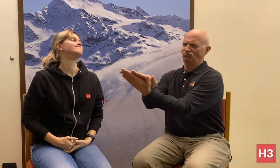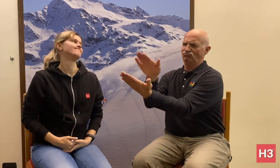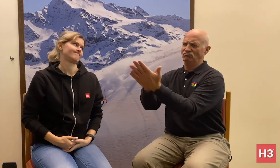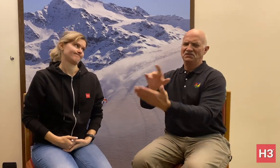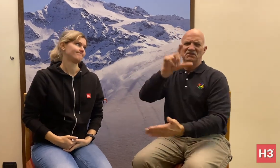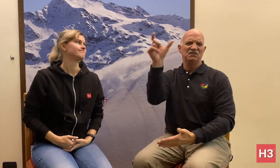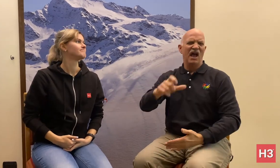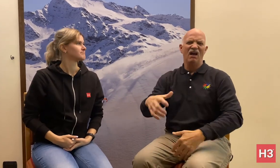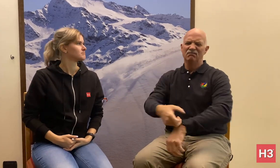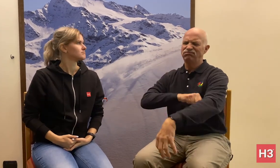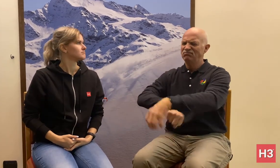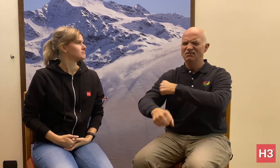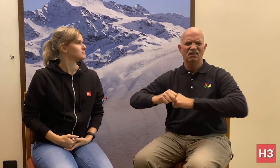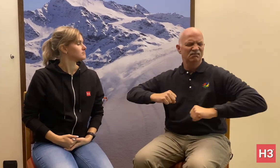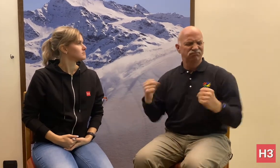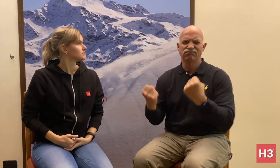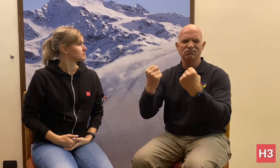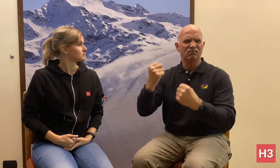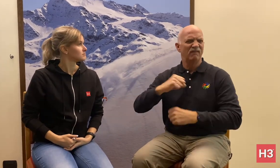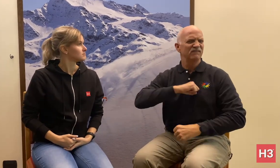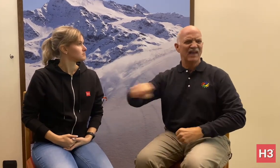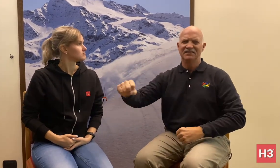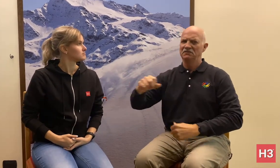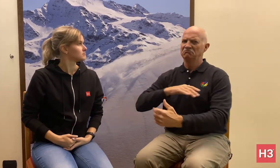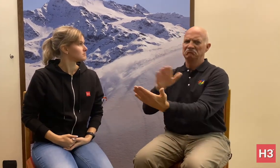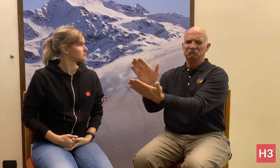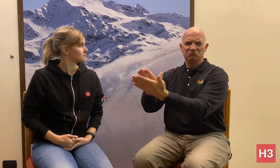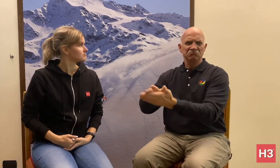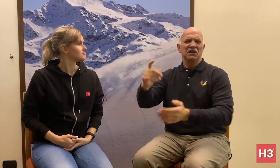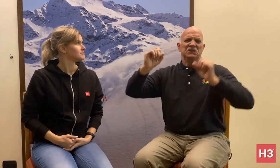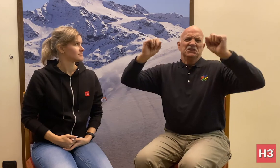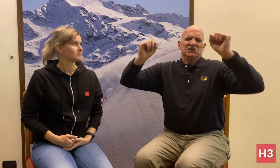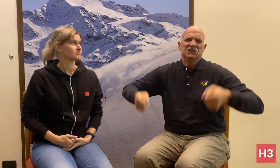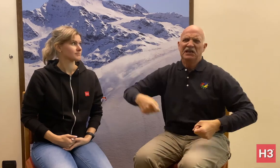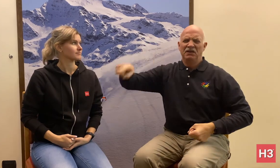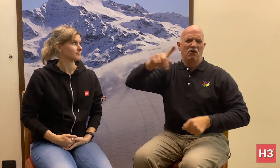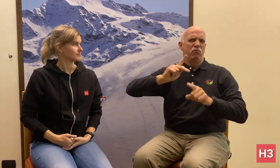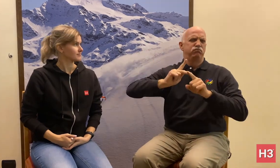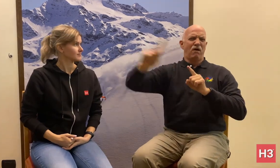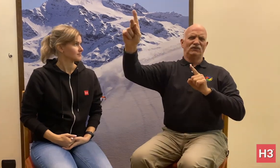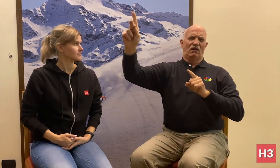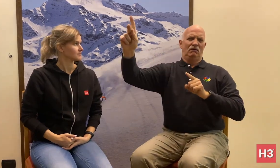organising committee. They've done everything they needed to do. I'm also fortunate to work with professional people.